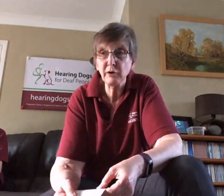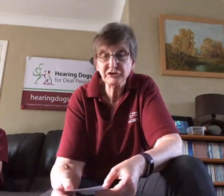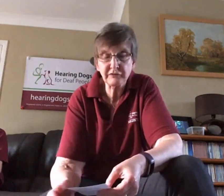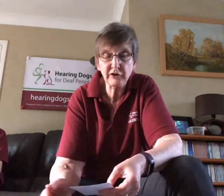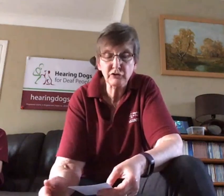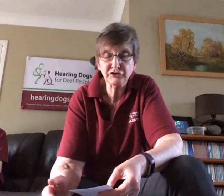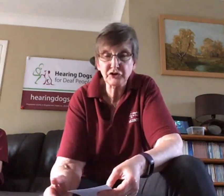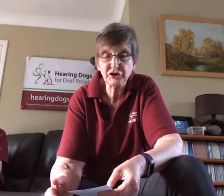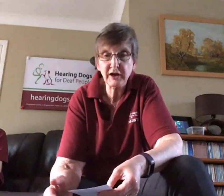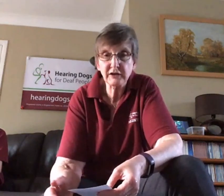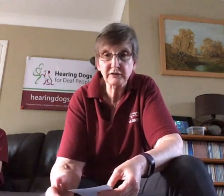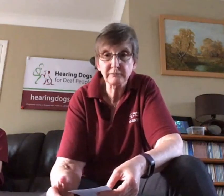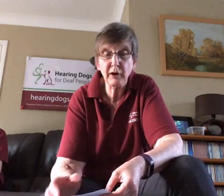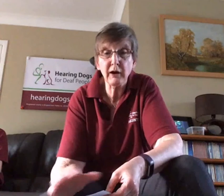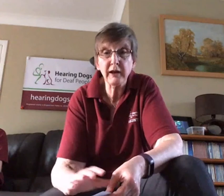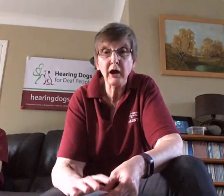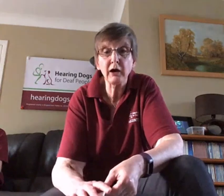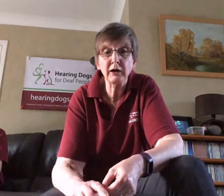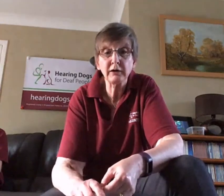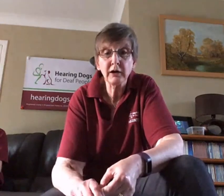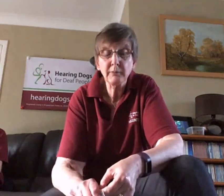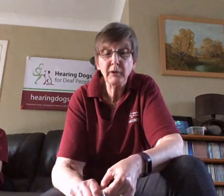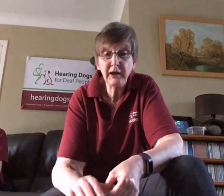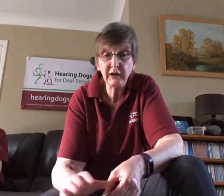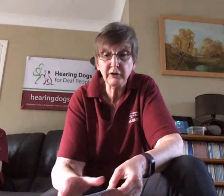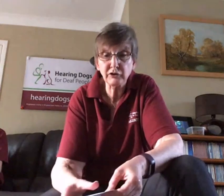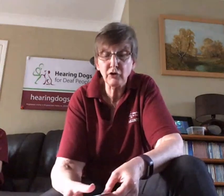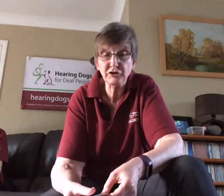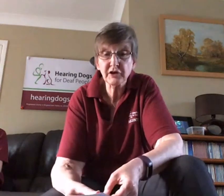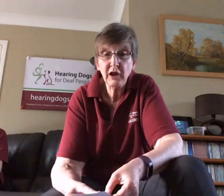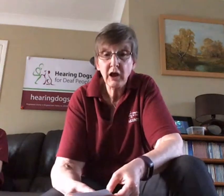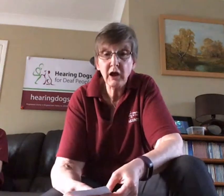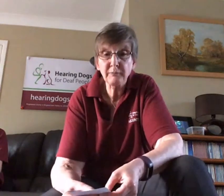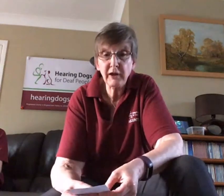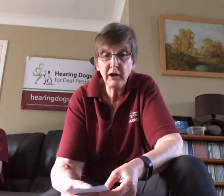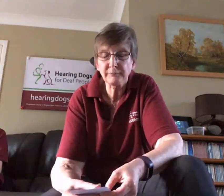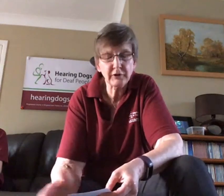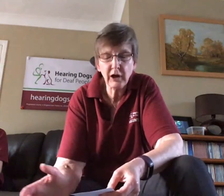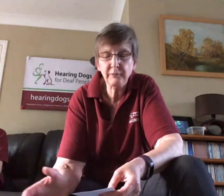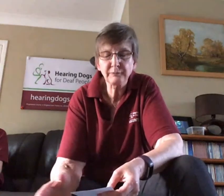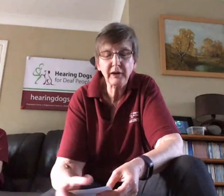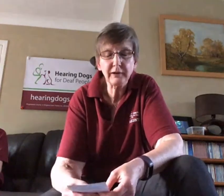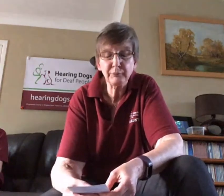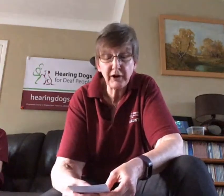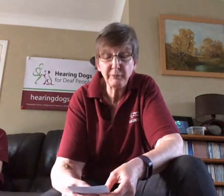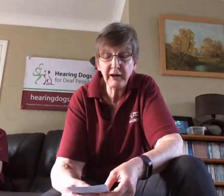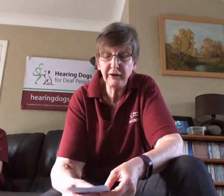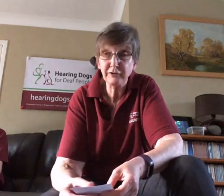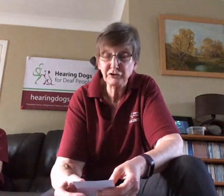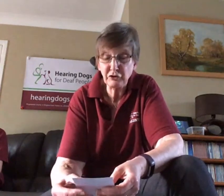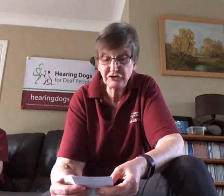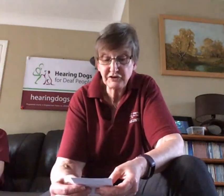Most of our dogs are trained by our by Hearing Dogs - They are bred by Hearing Dogs - sorry